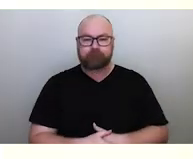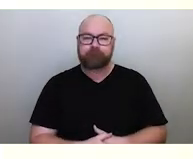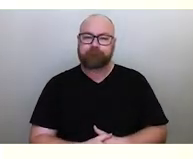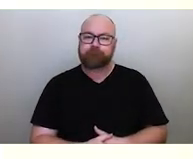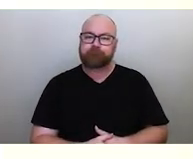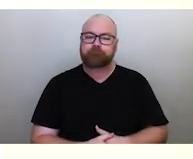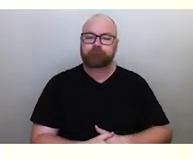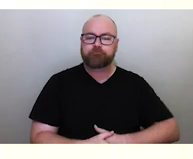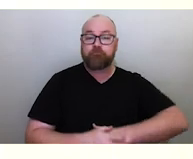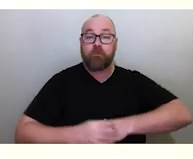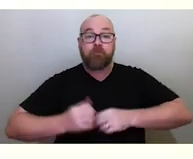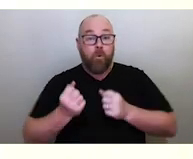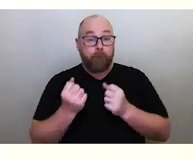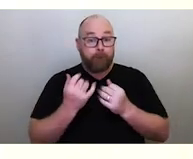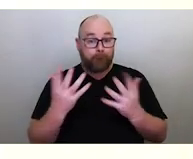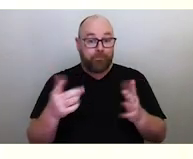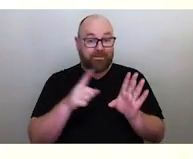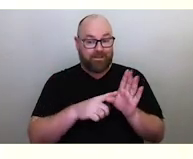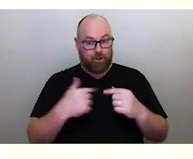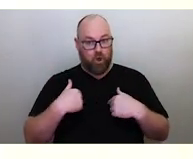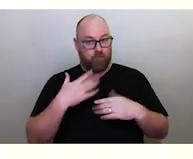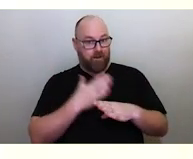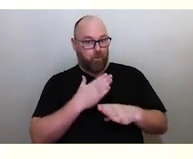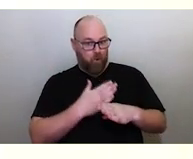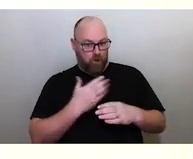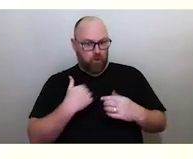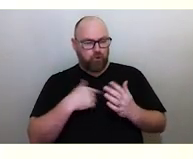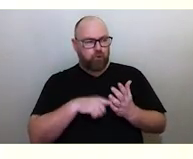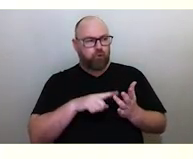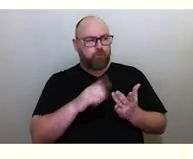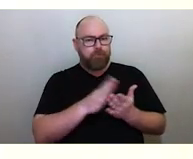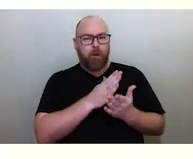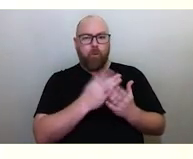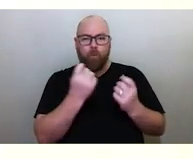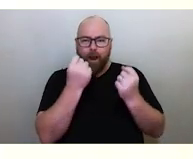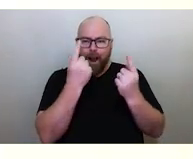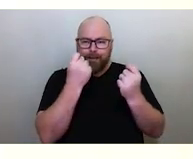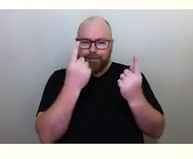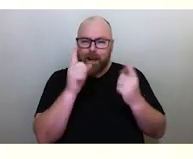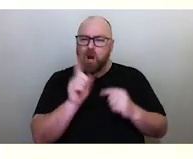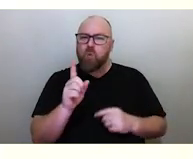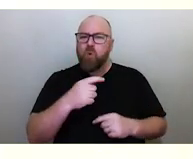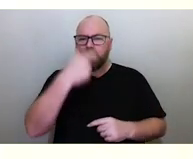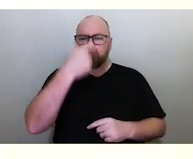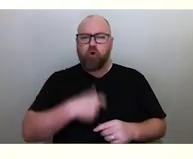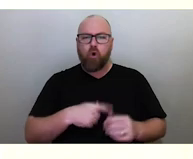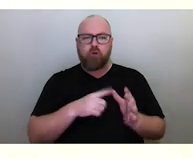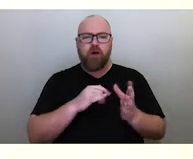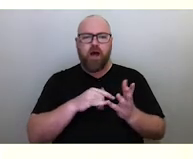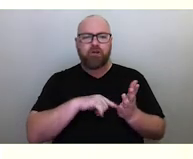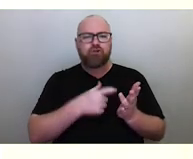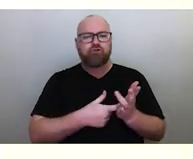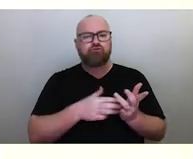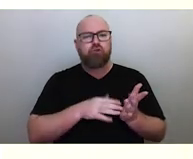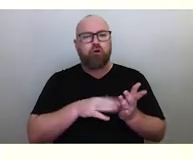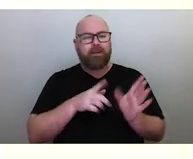For a number of years I've been working to understand the role of astronomy within cultures around Australia.